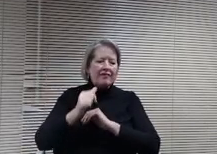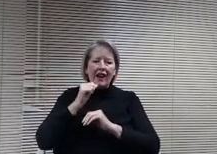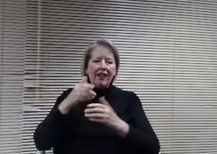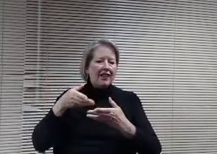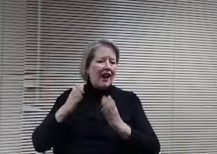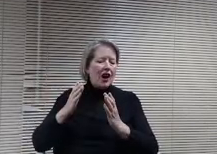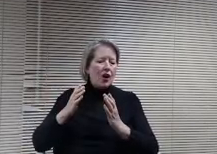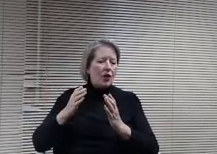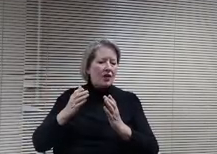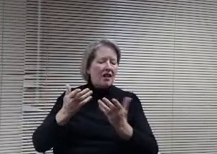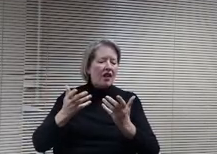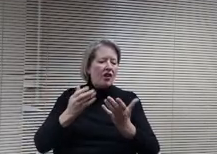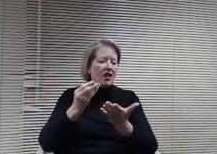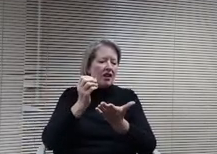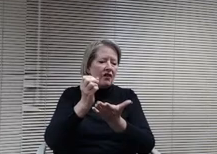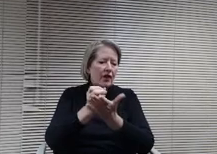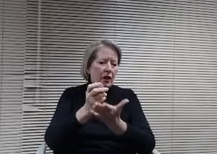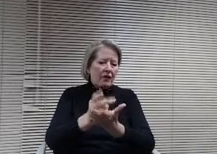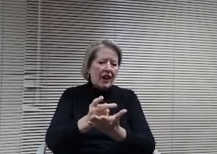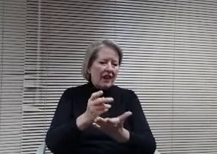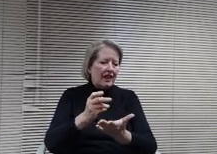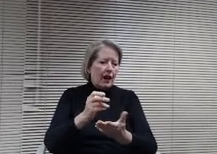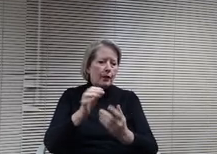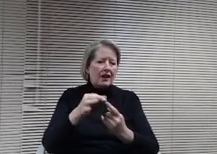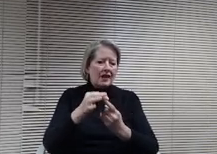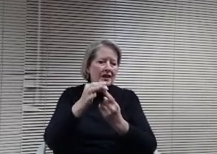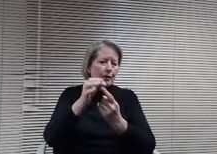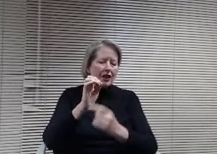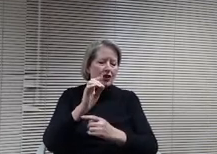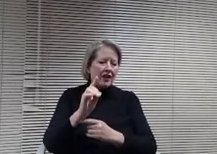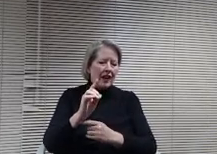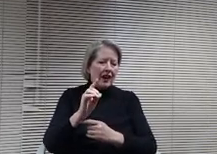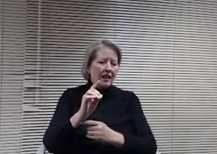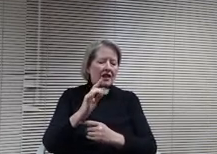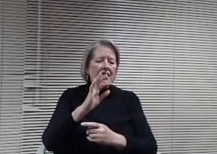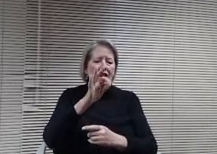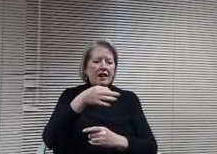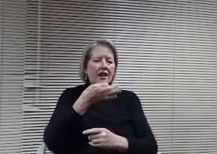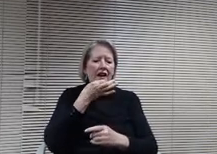special education expert at the Minnesota Department of Education, they we get reimbursed for operational